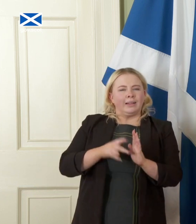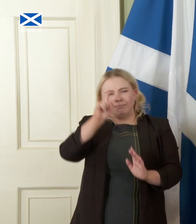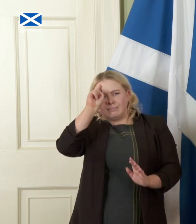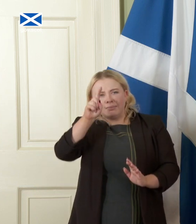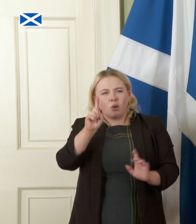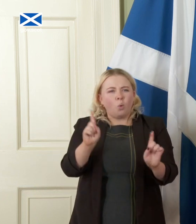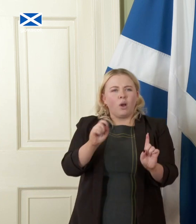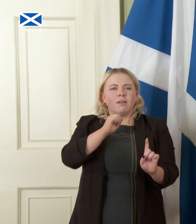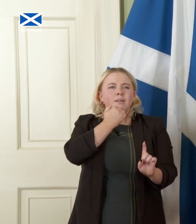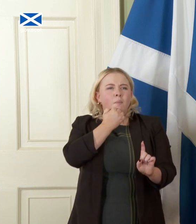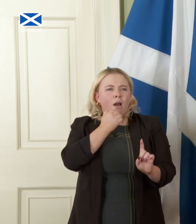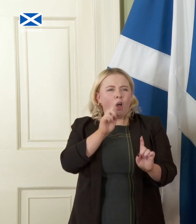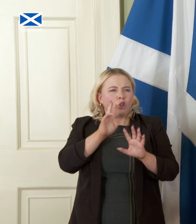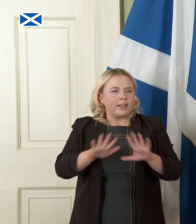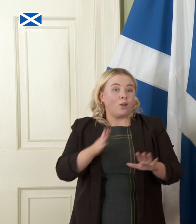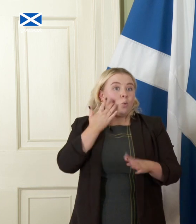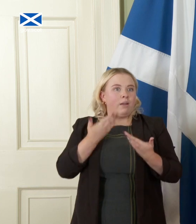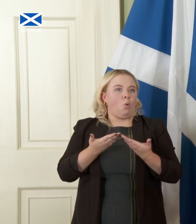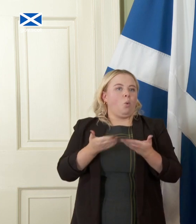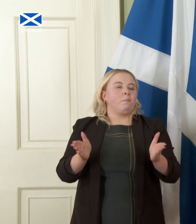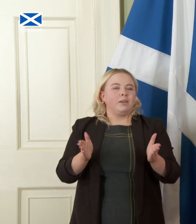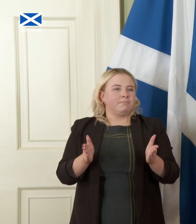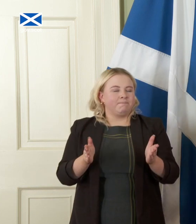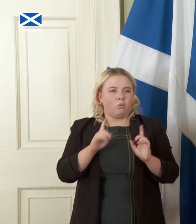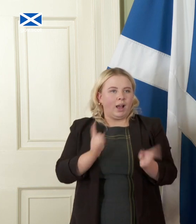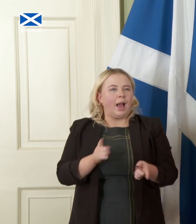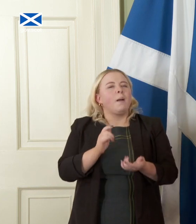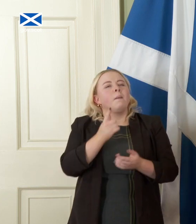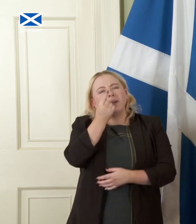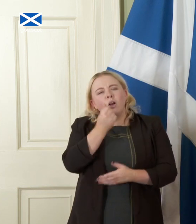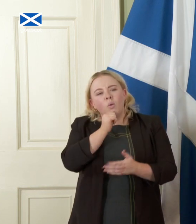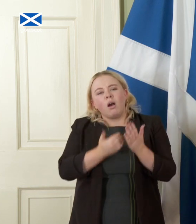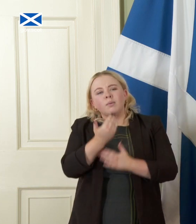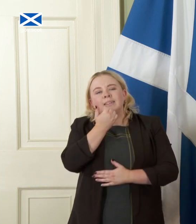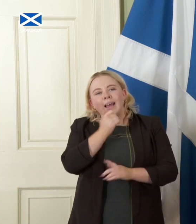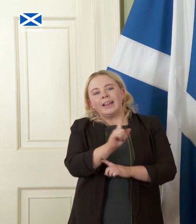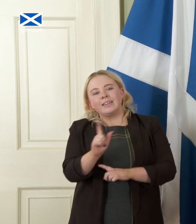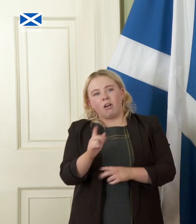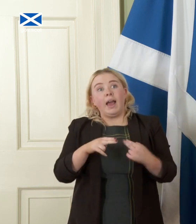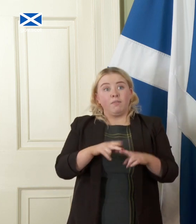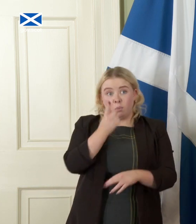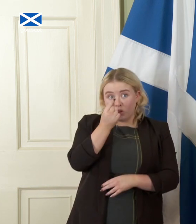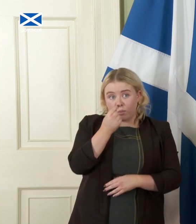position would be and we will potentially update on that it should it be possible in the months to